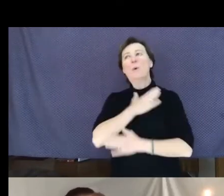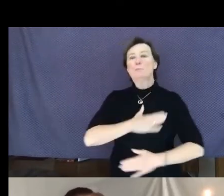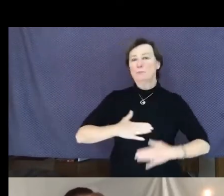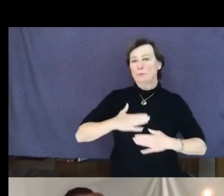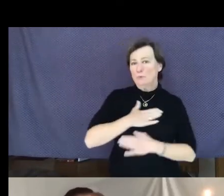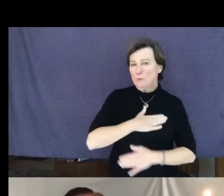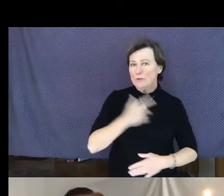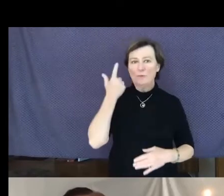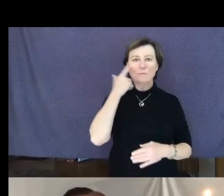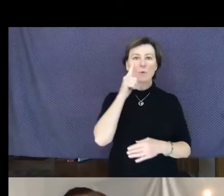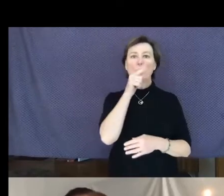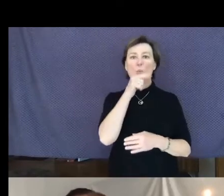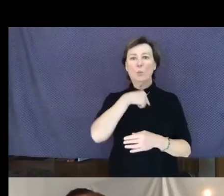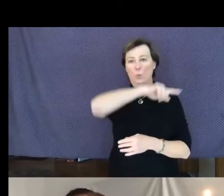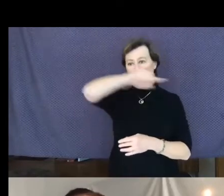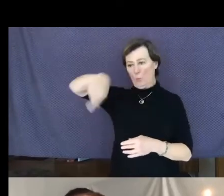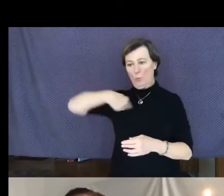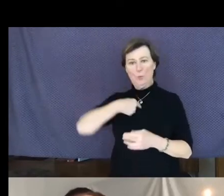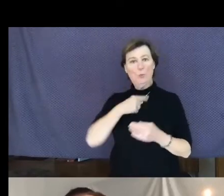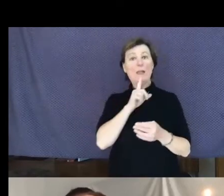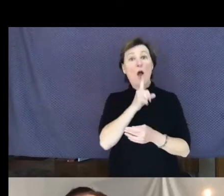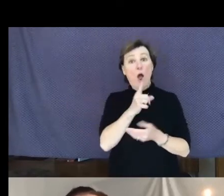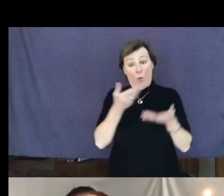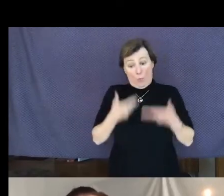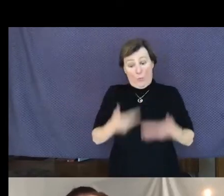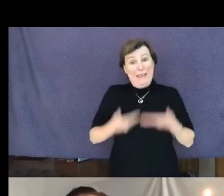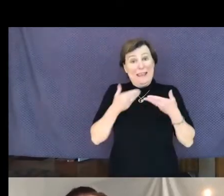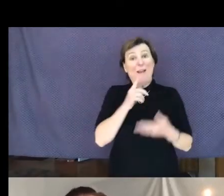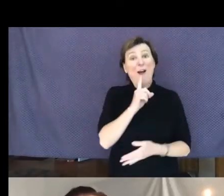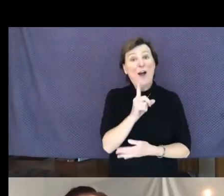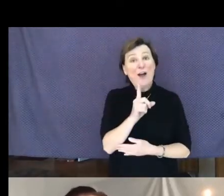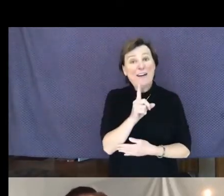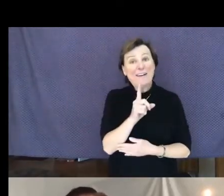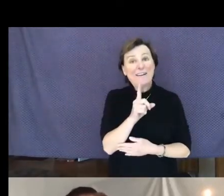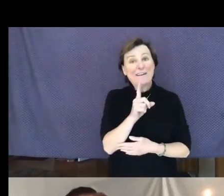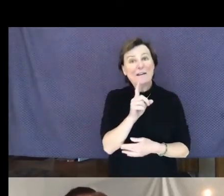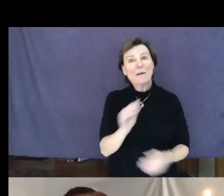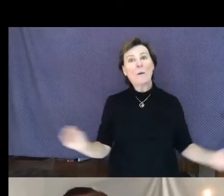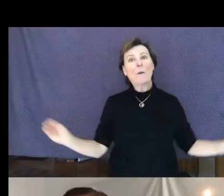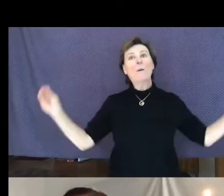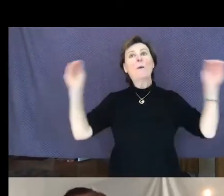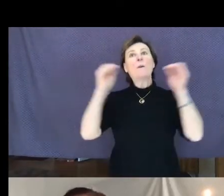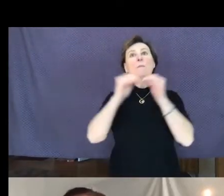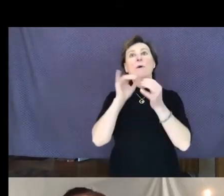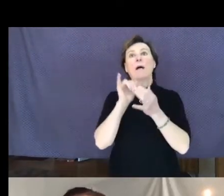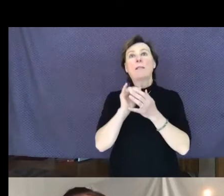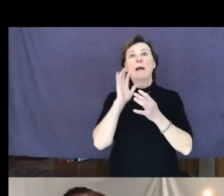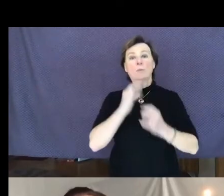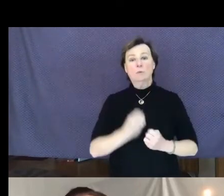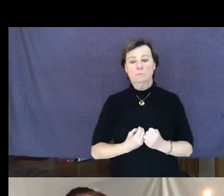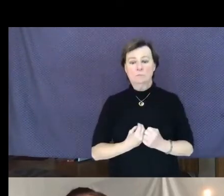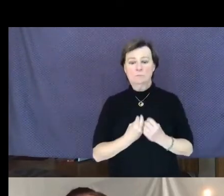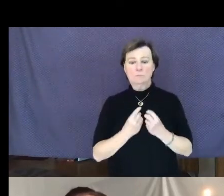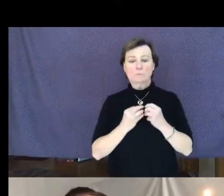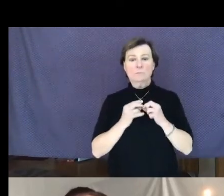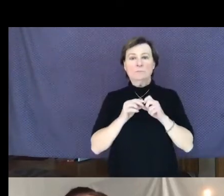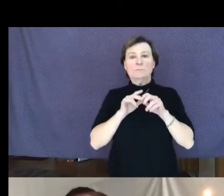we are, the more that can overflow into compassion